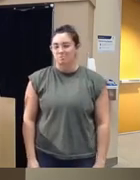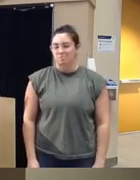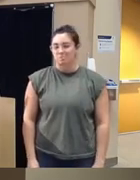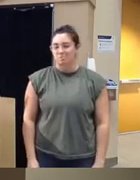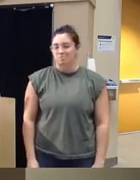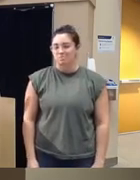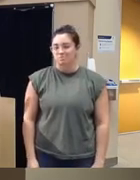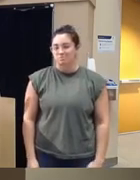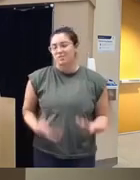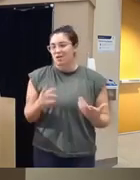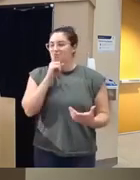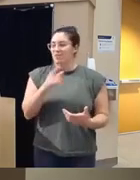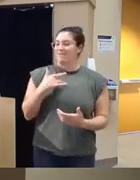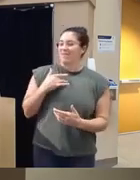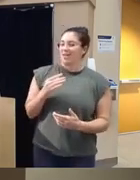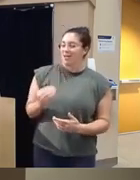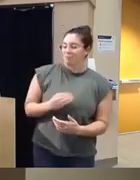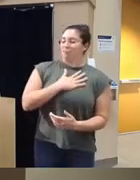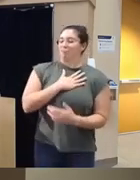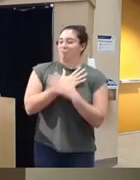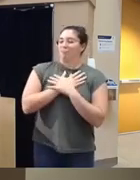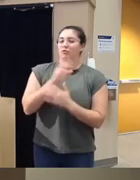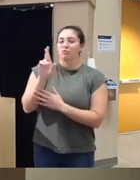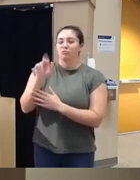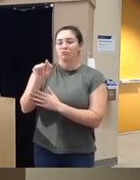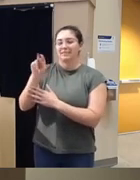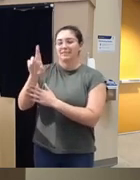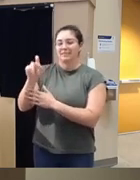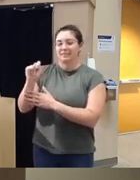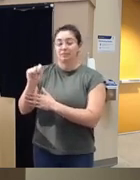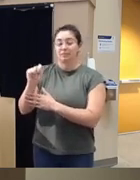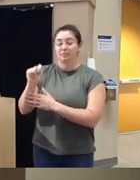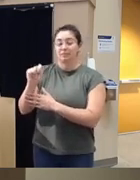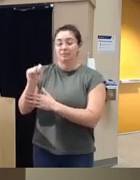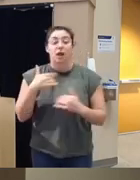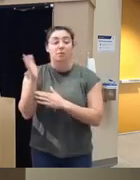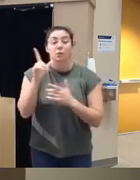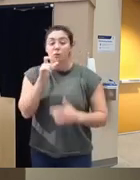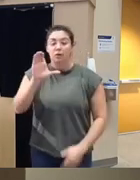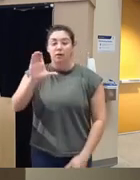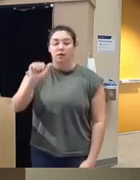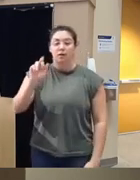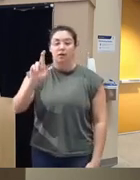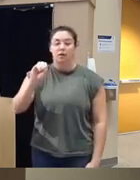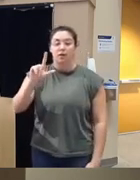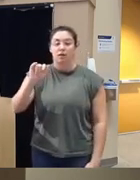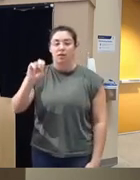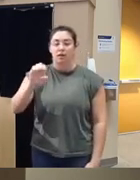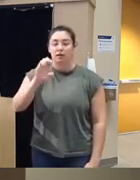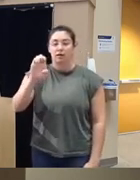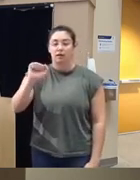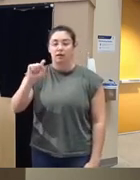treat actually and because today's speaker Dr Caroline Eon uh it's such a great pleasure for